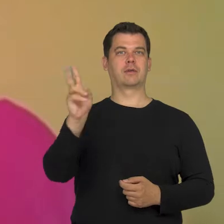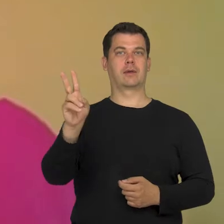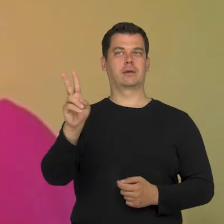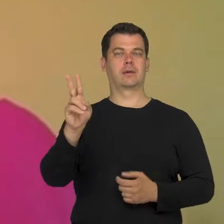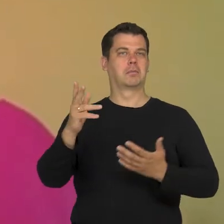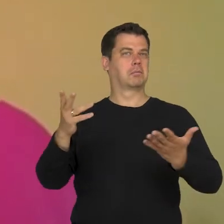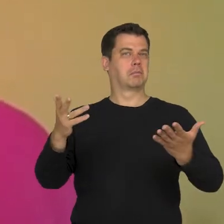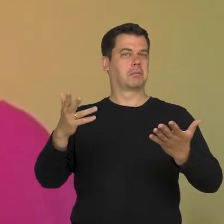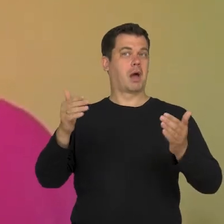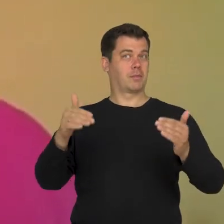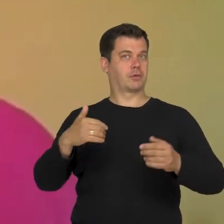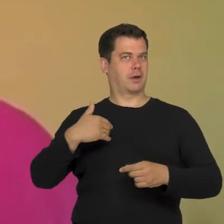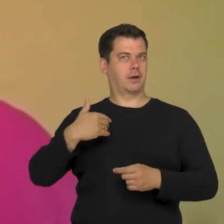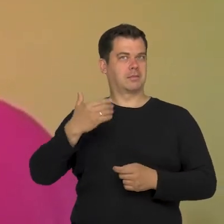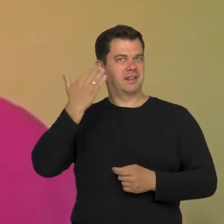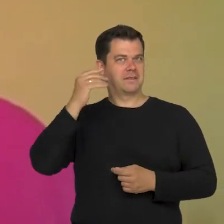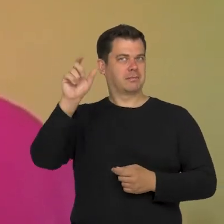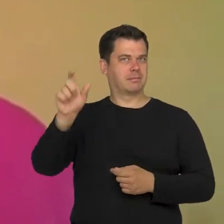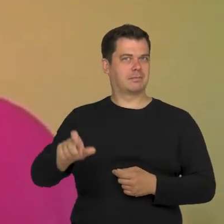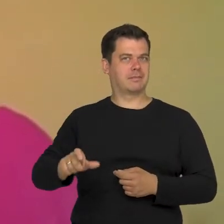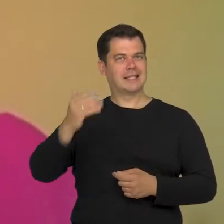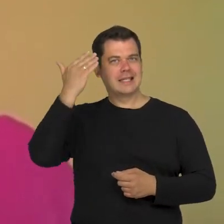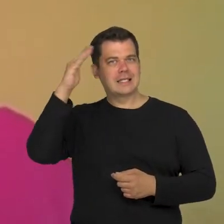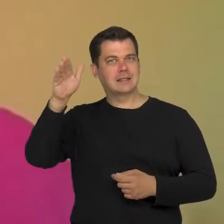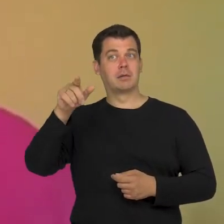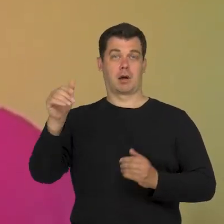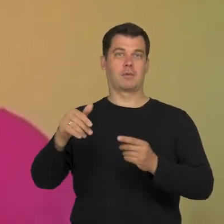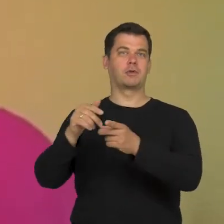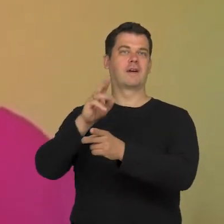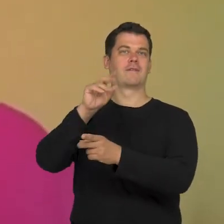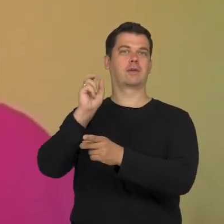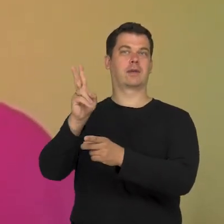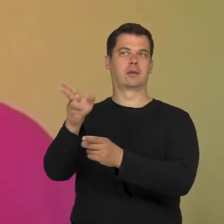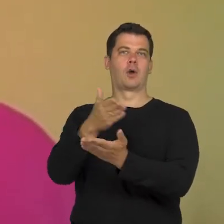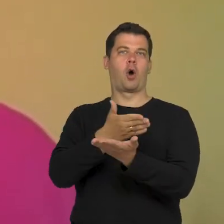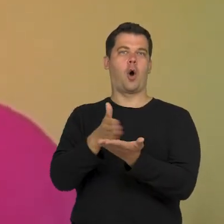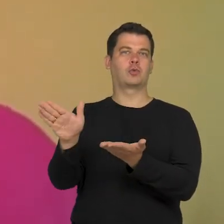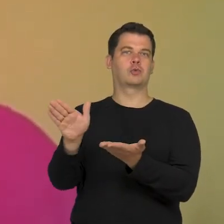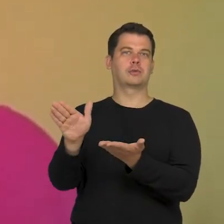Maybe there is something I don't know. Maybe he is a rejected image in our small world